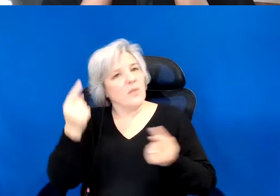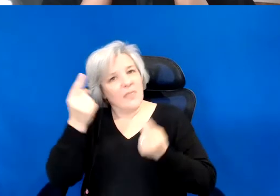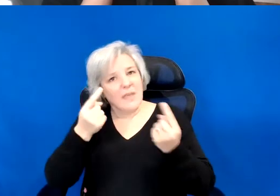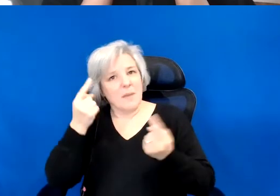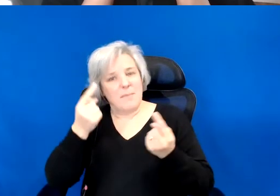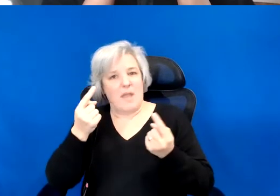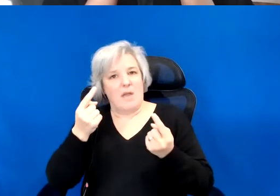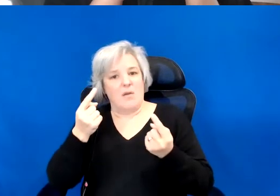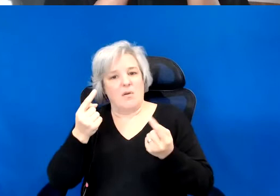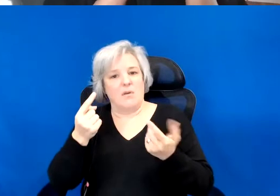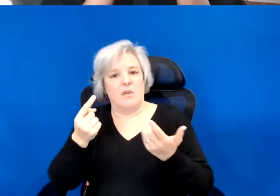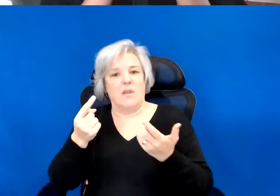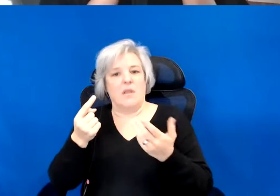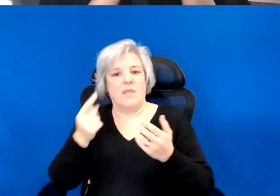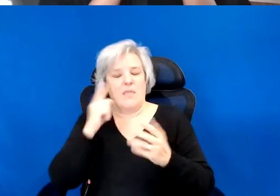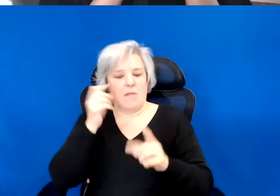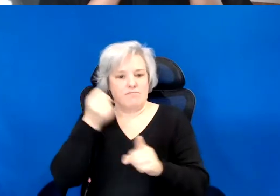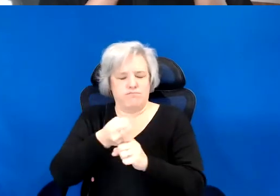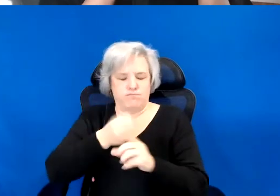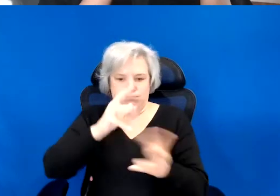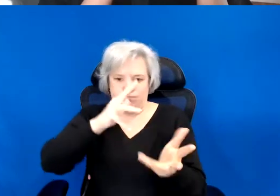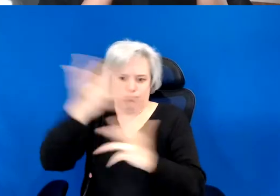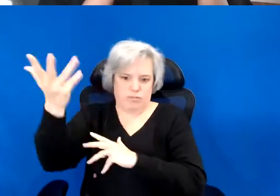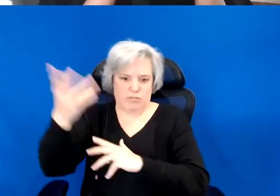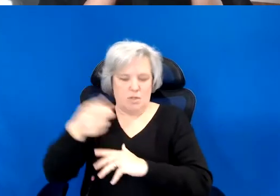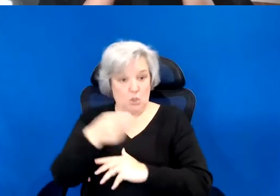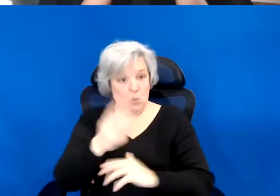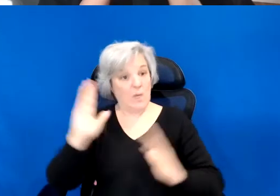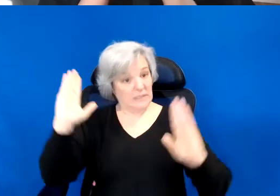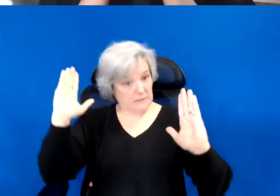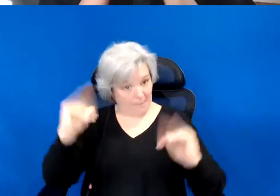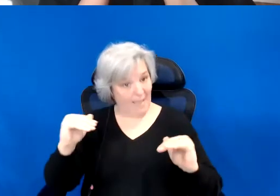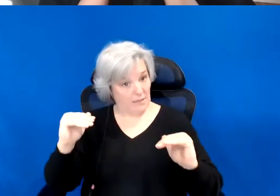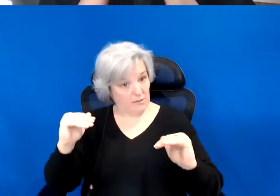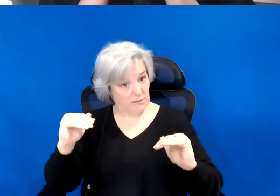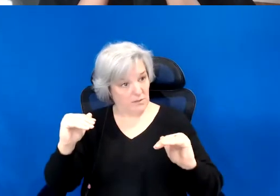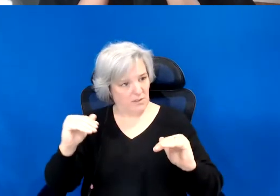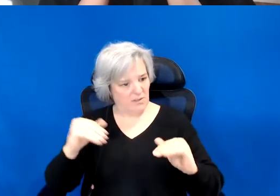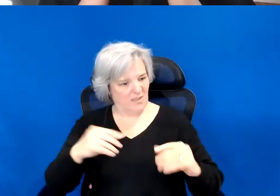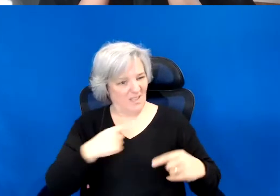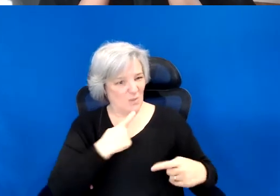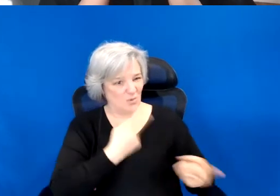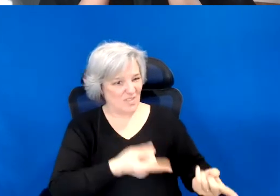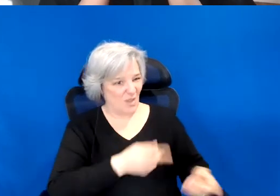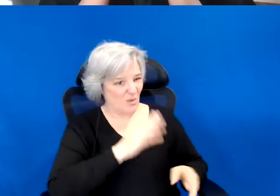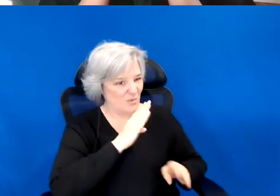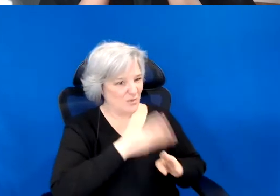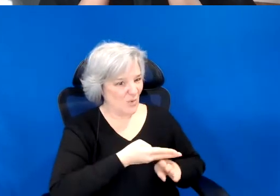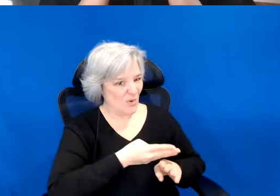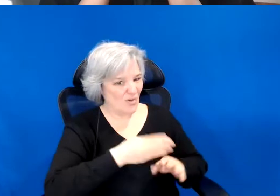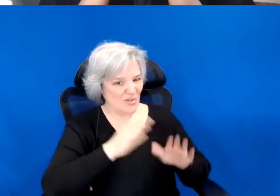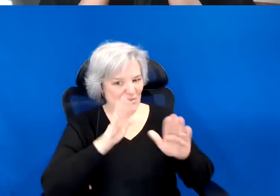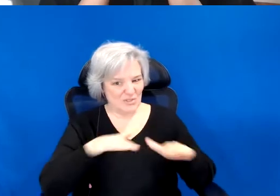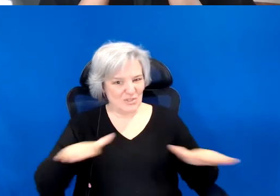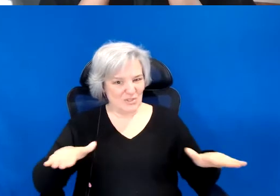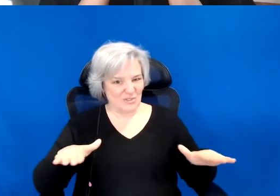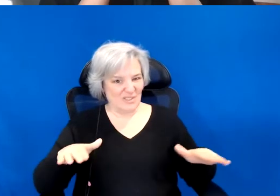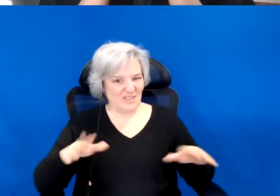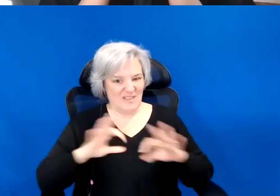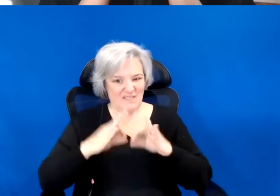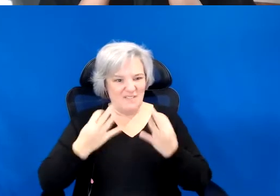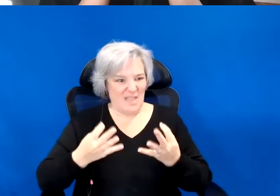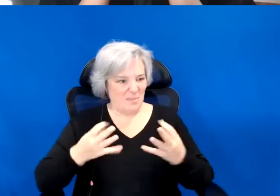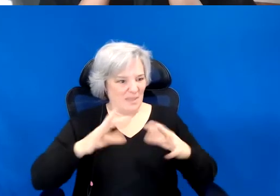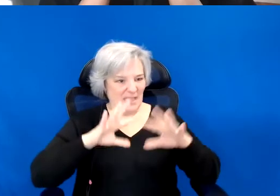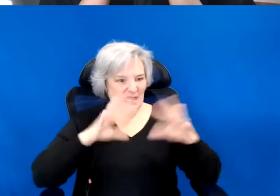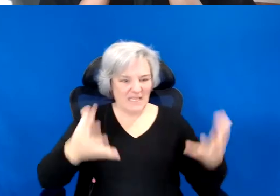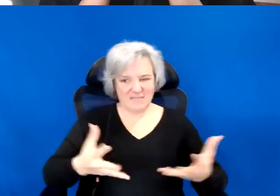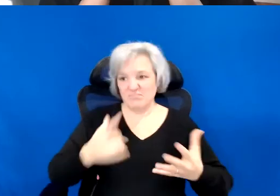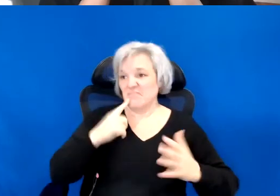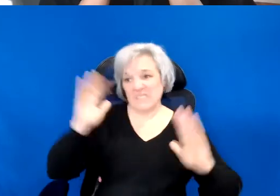is an expectation to a child, to a familial constellation, which we are now in some ways